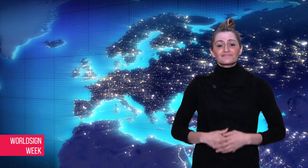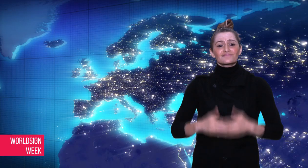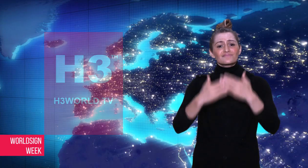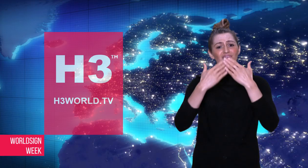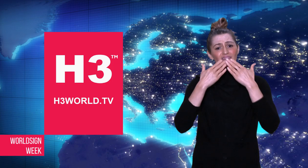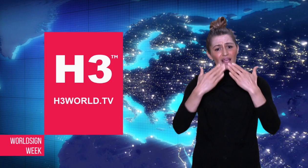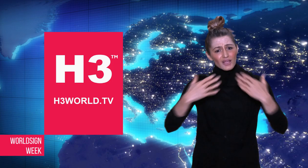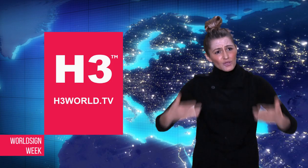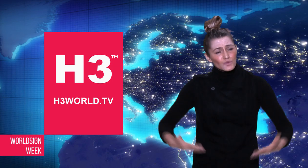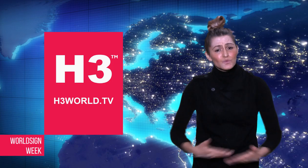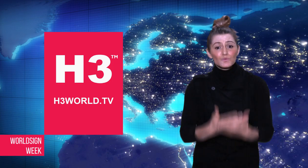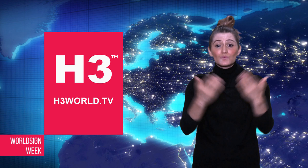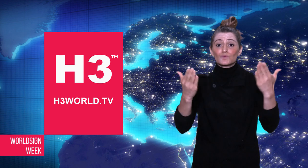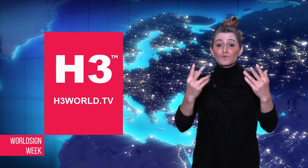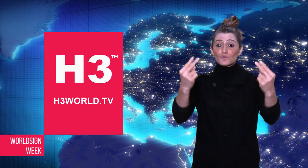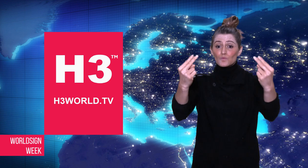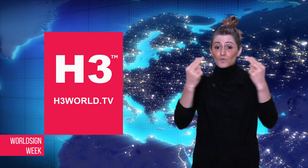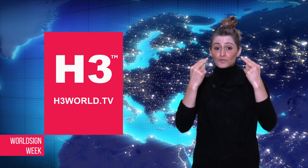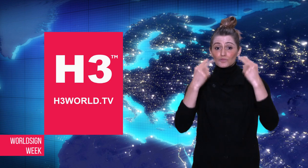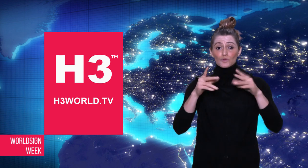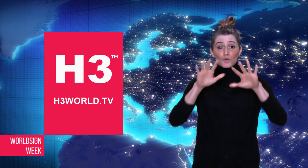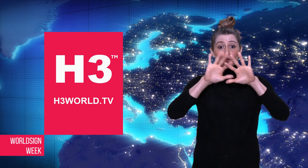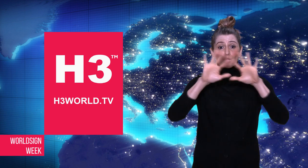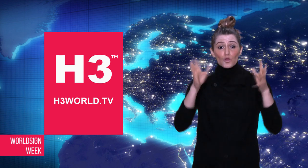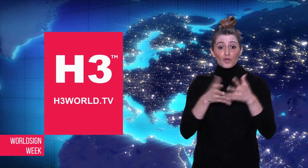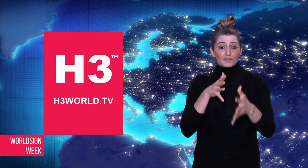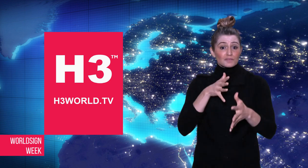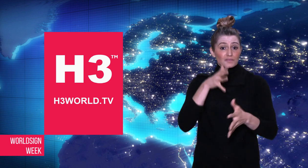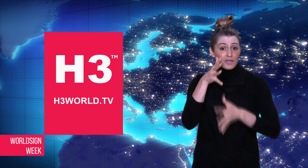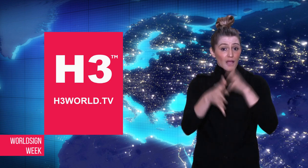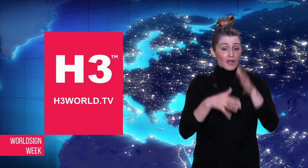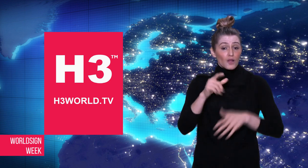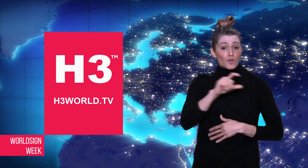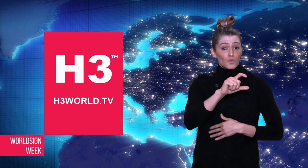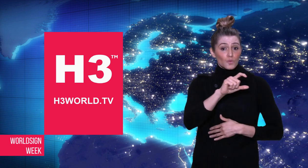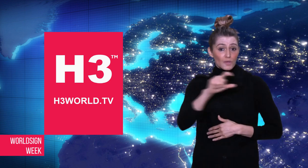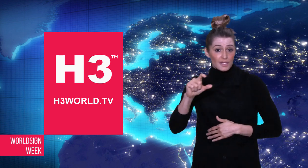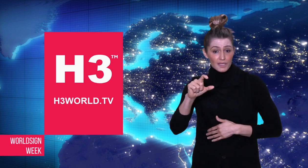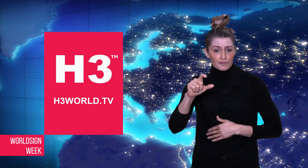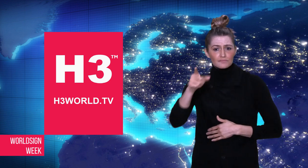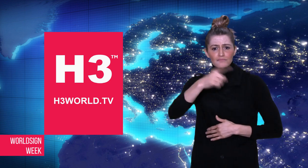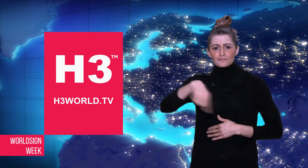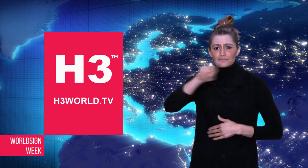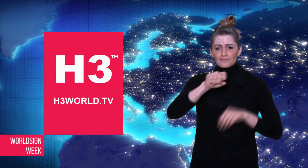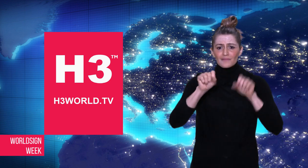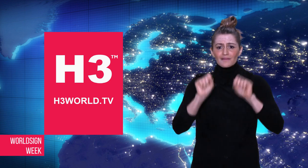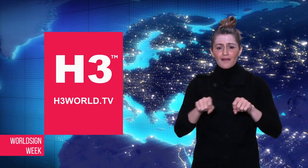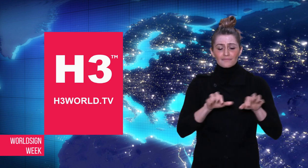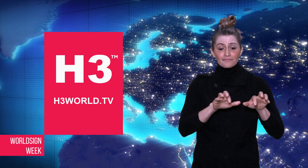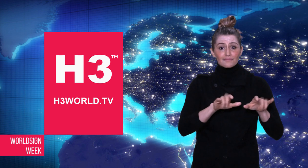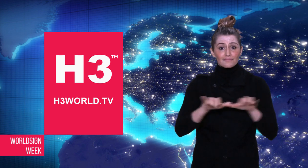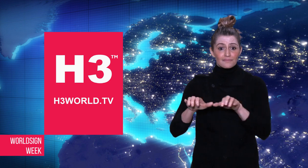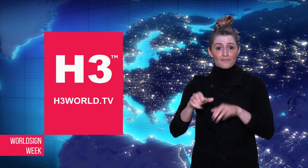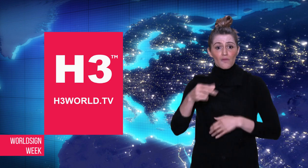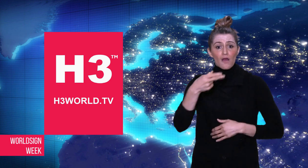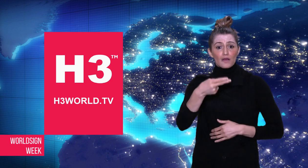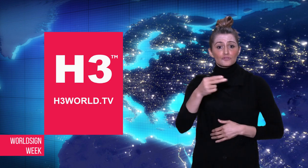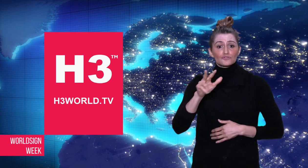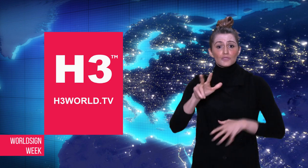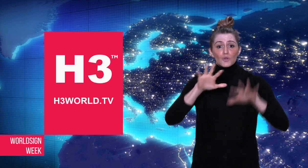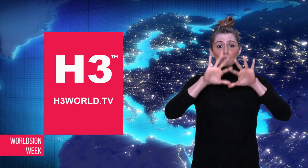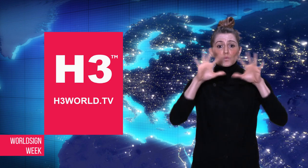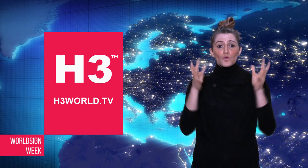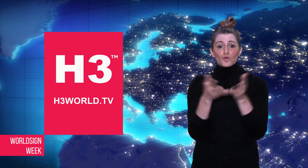Thank you for watching WorldSign Week, visit